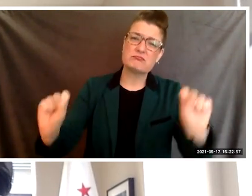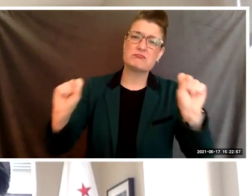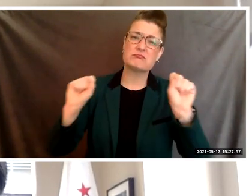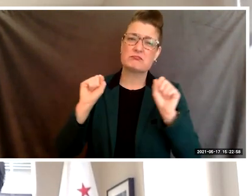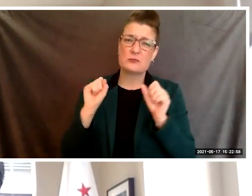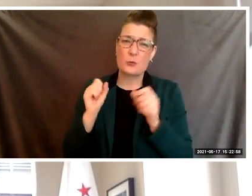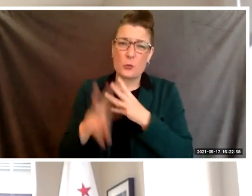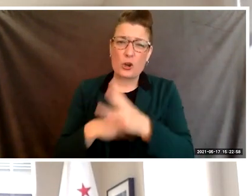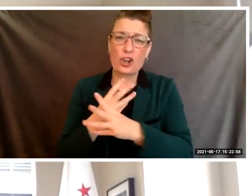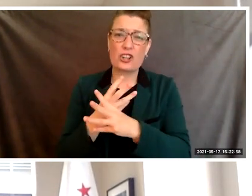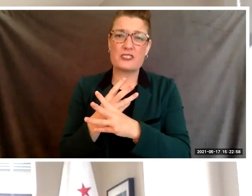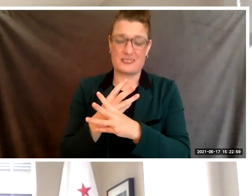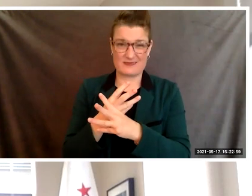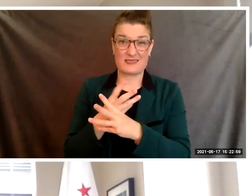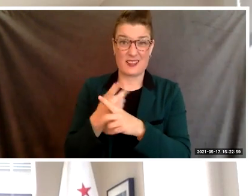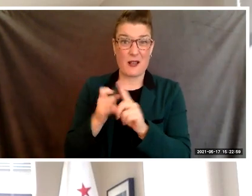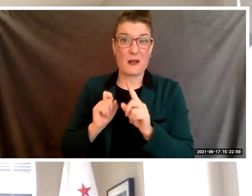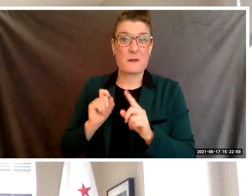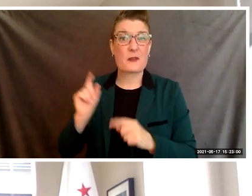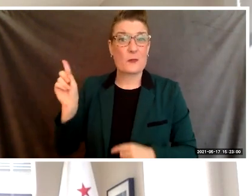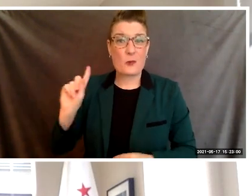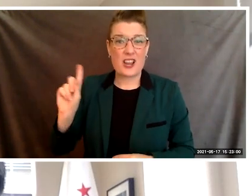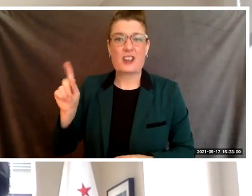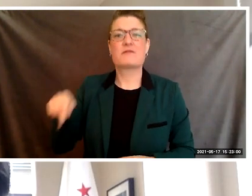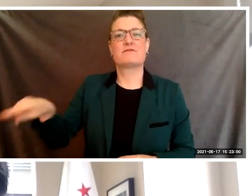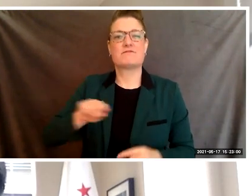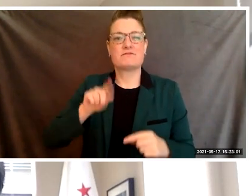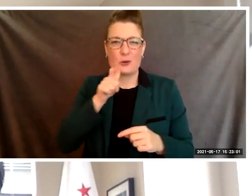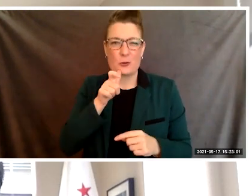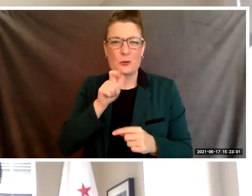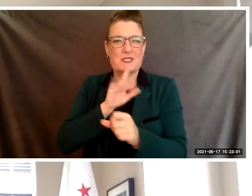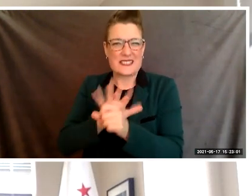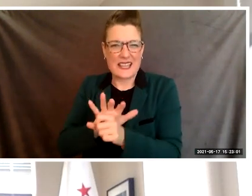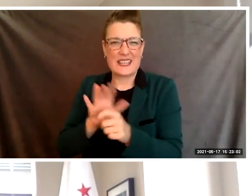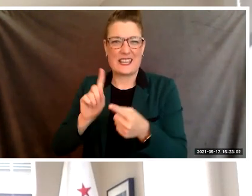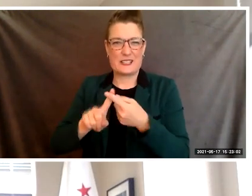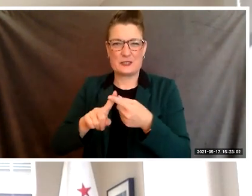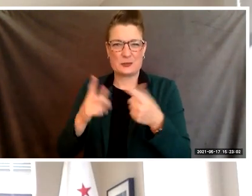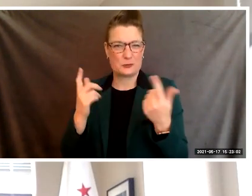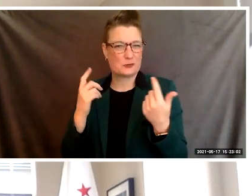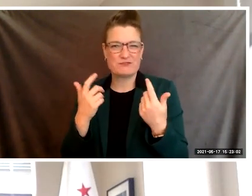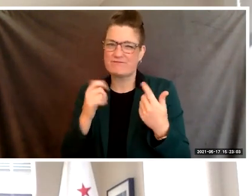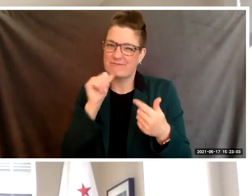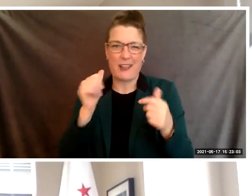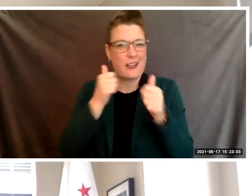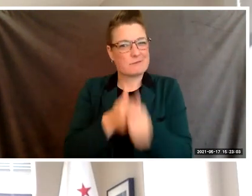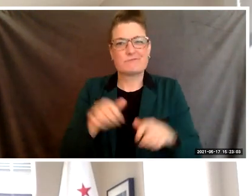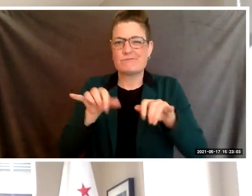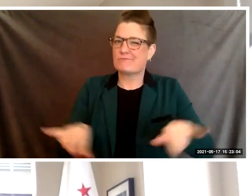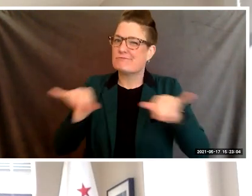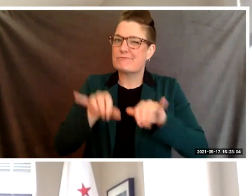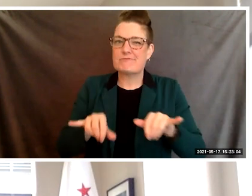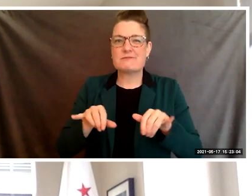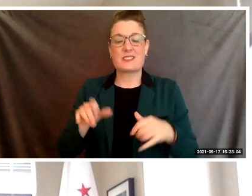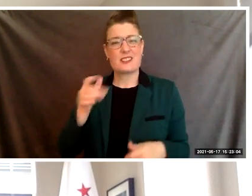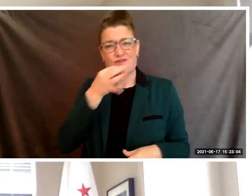"who are dedicated to justice, peace, and brotherhood. "Trailblazers, and human, academic, scientific,